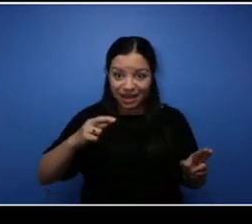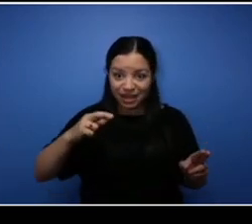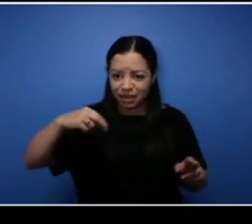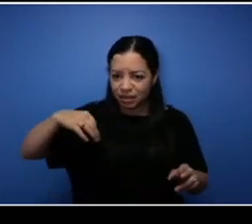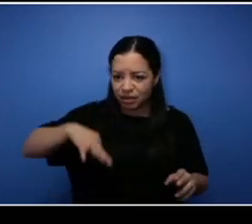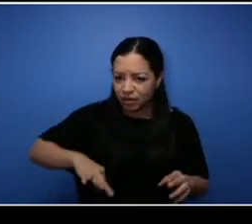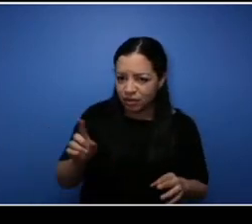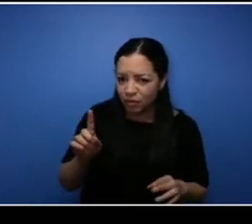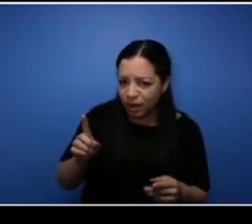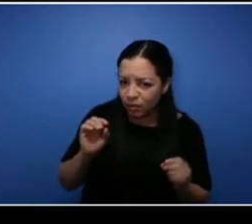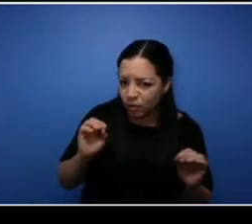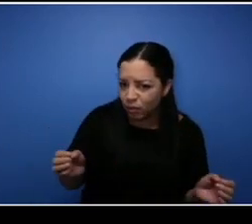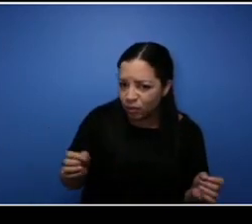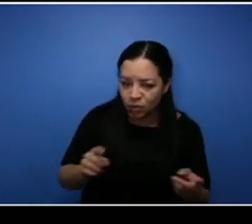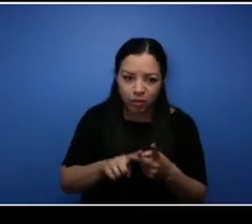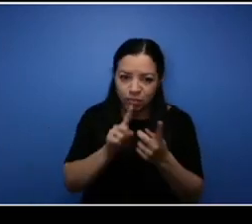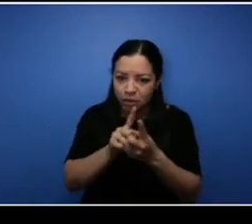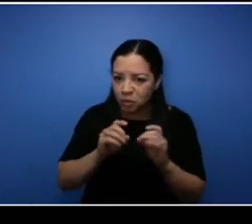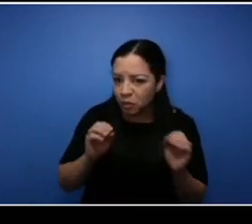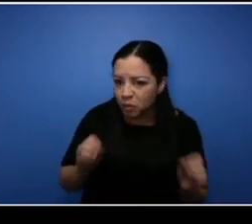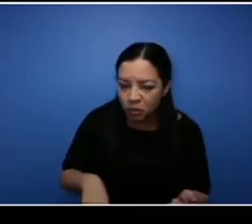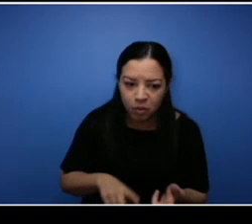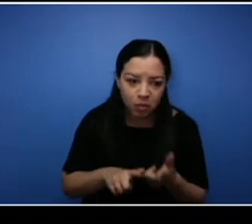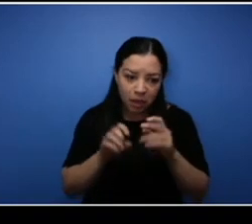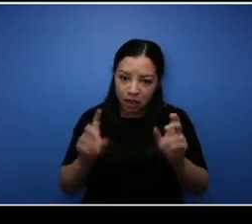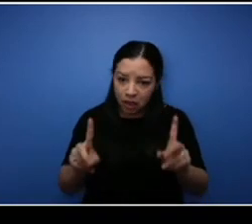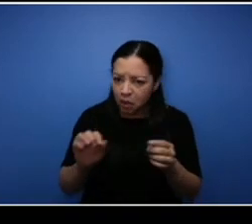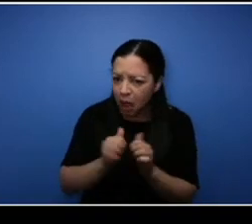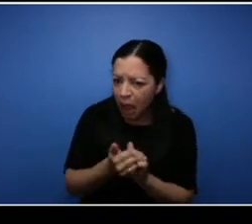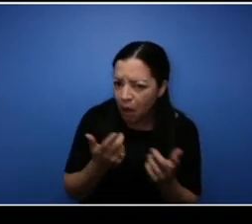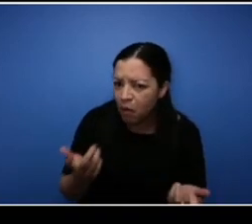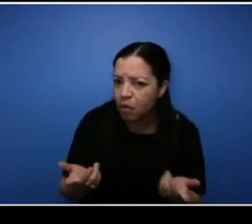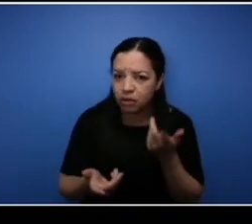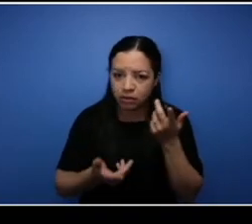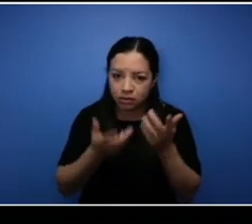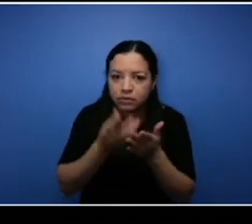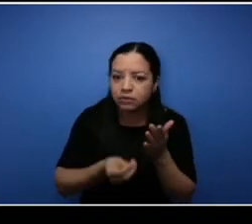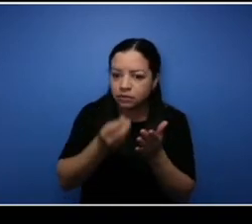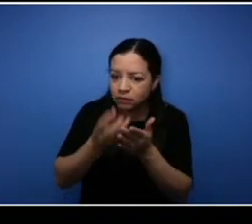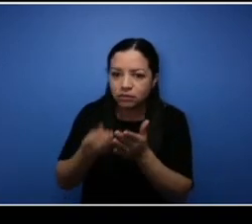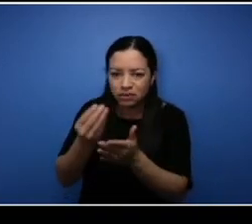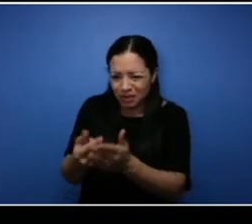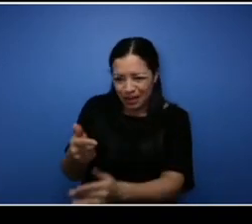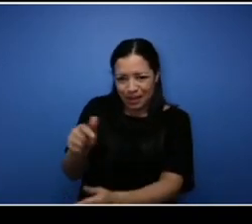access to mentors access to. You know things that even Black men are able to have access